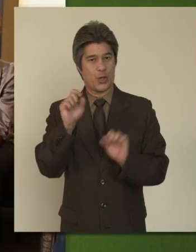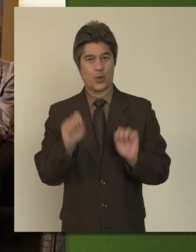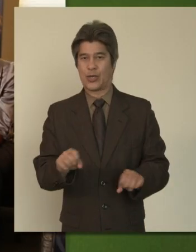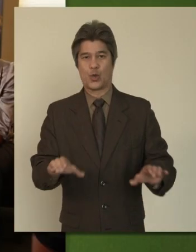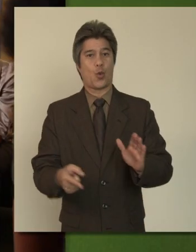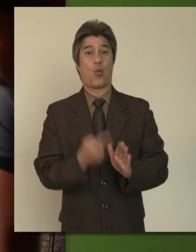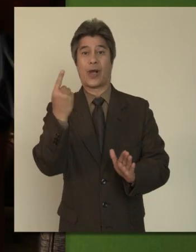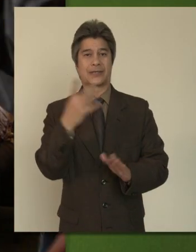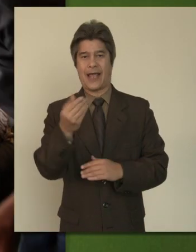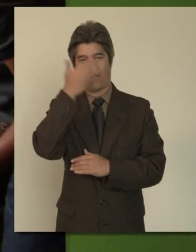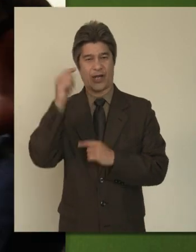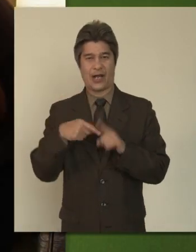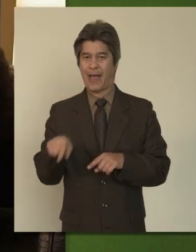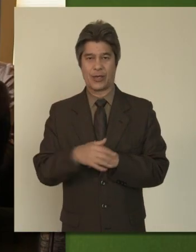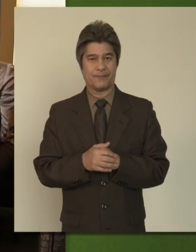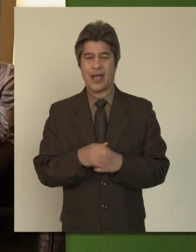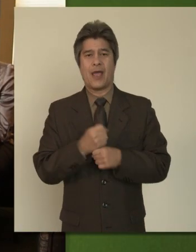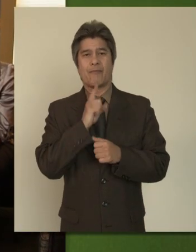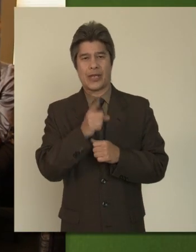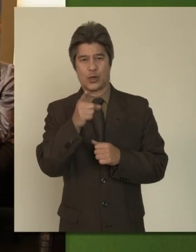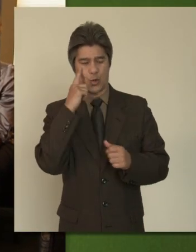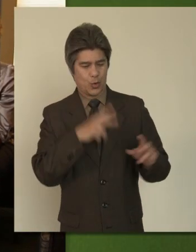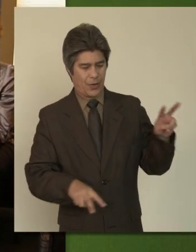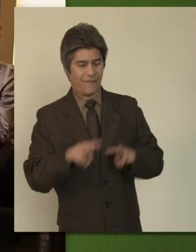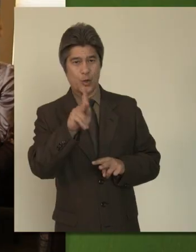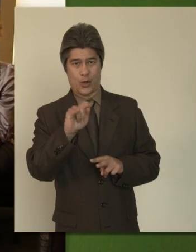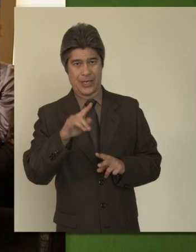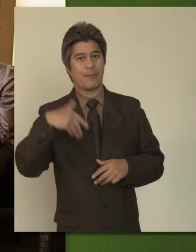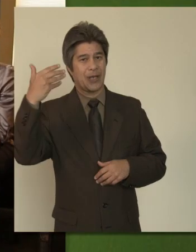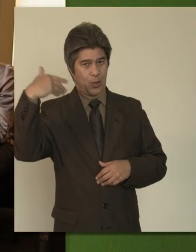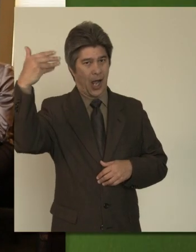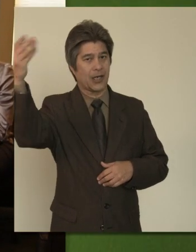forget about it. Make sure that you review your kit periodically. You